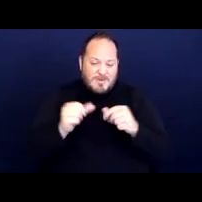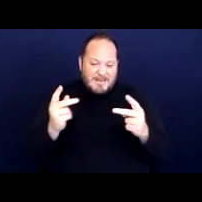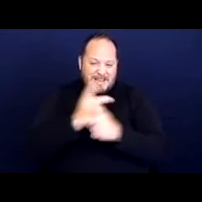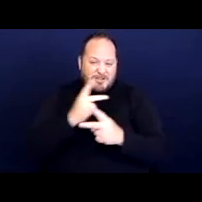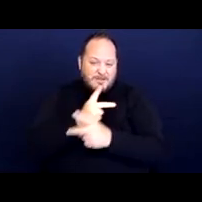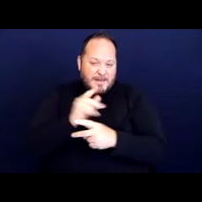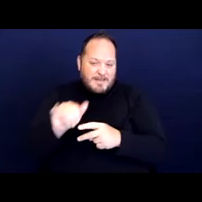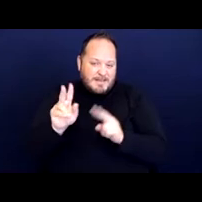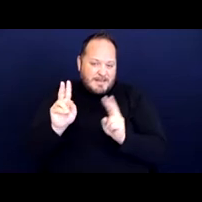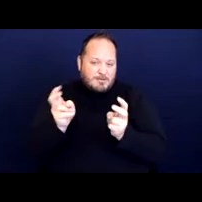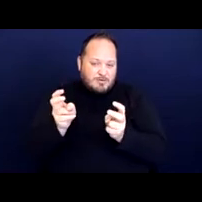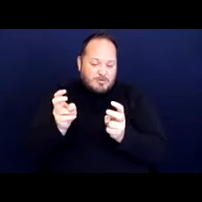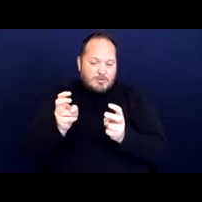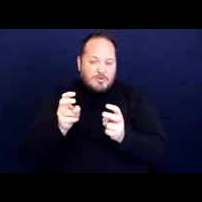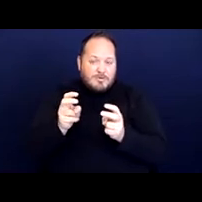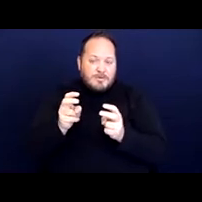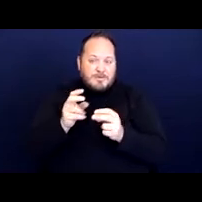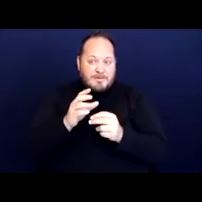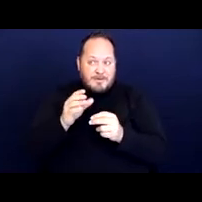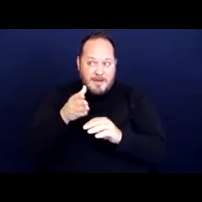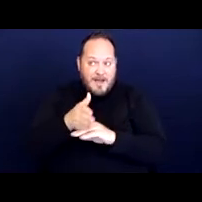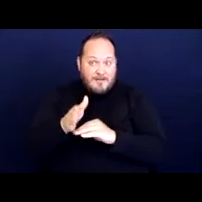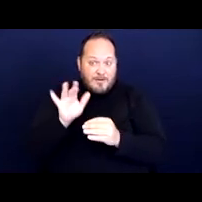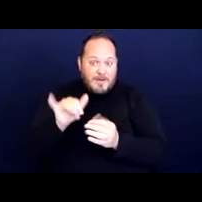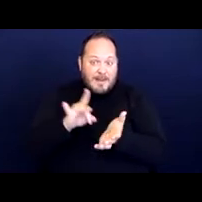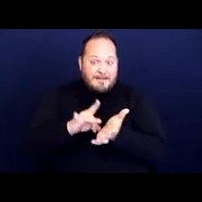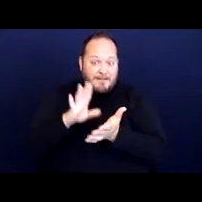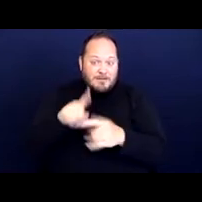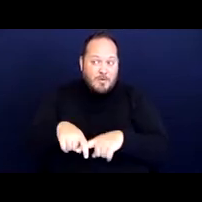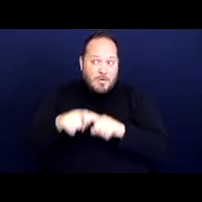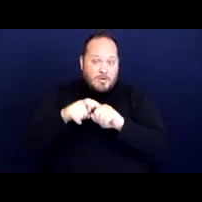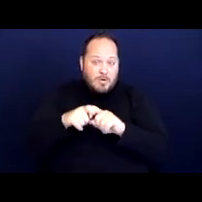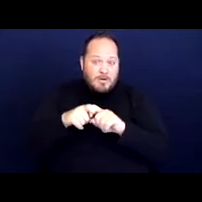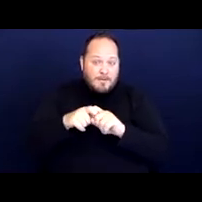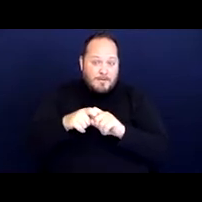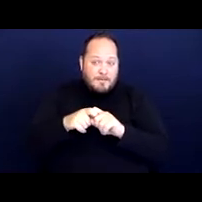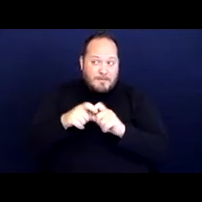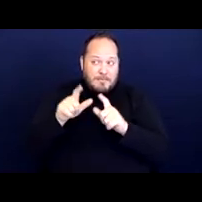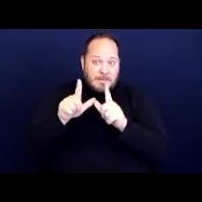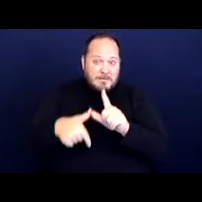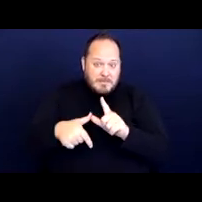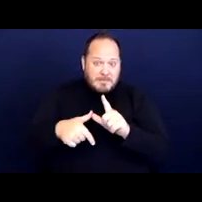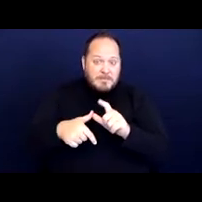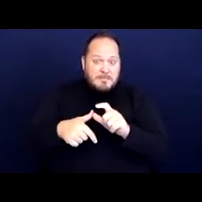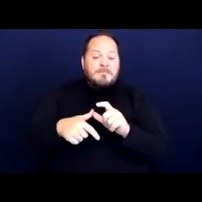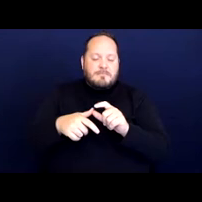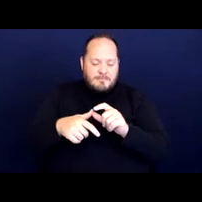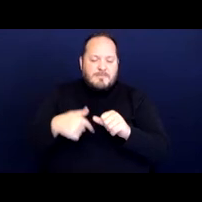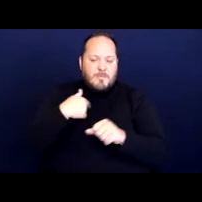Once the eviction moratoriums expire, we know that the homelessness crisis will continue to grow